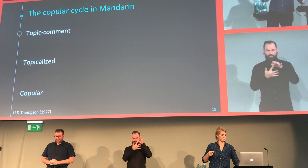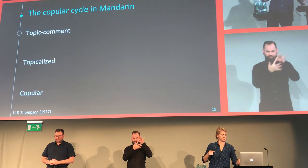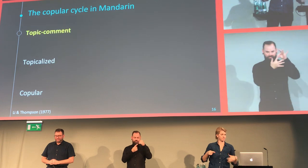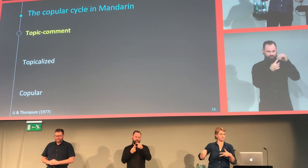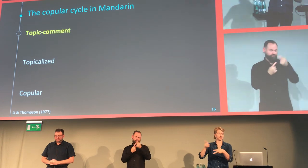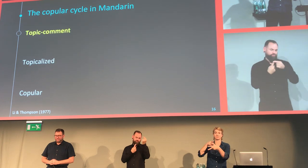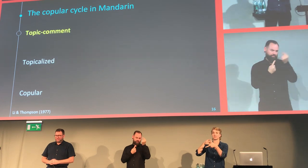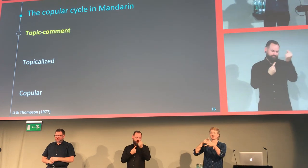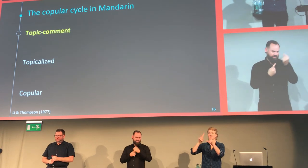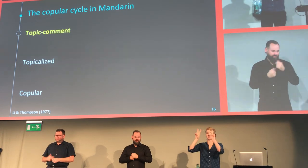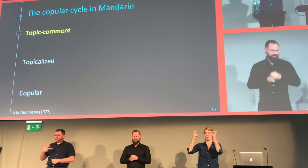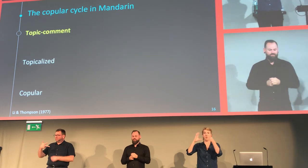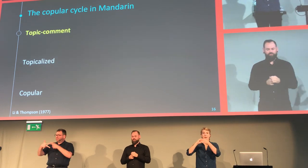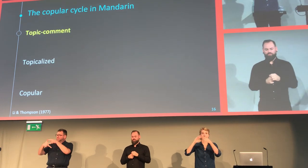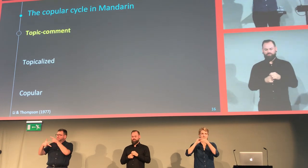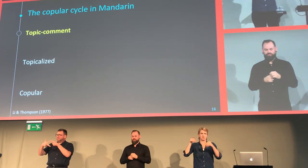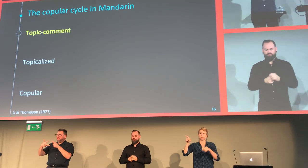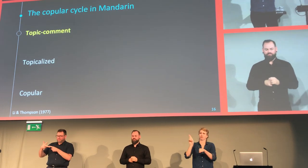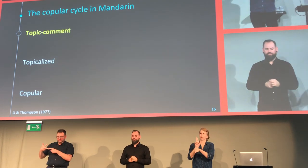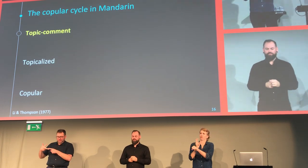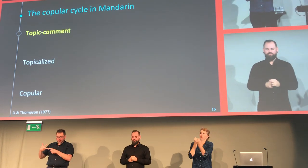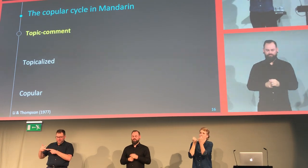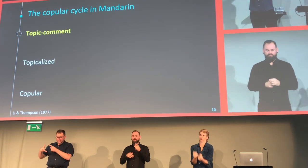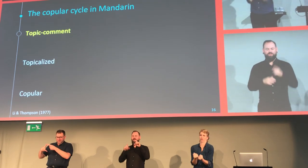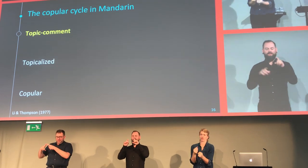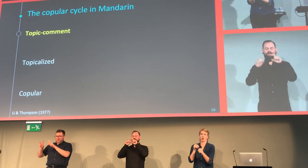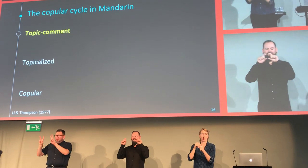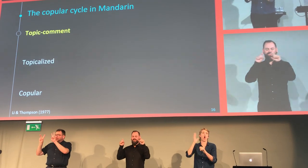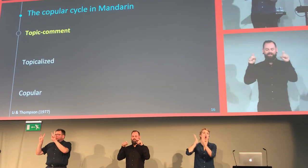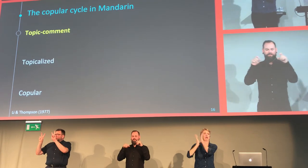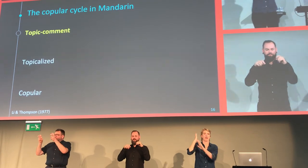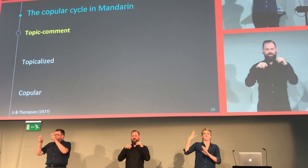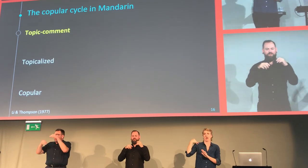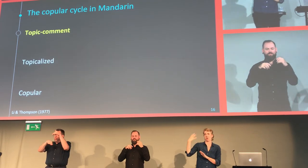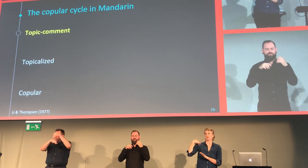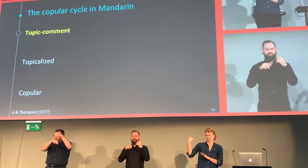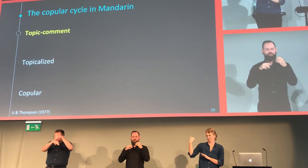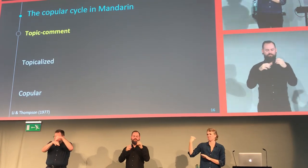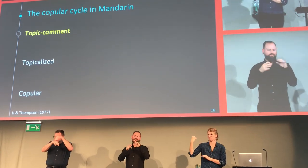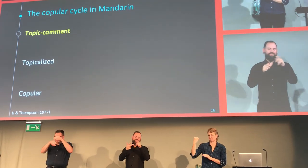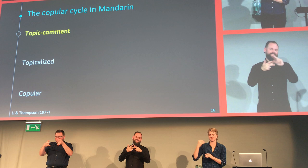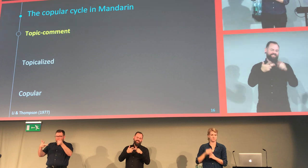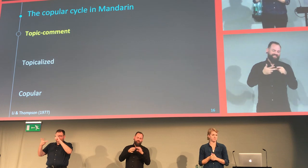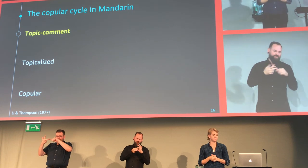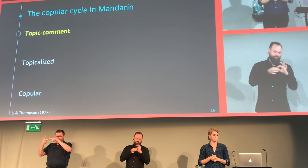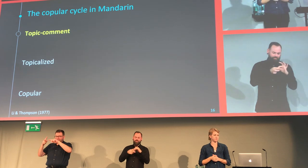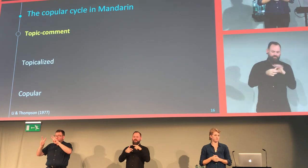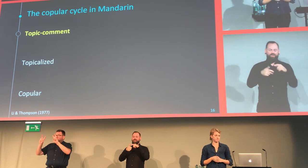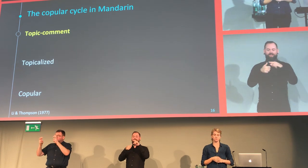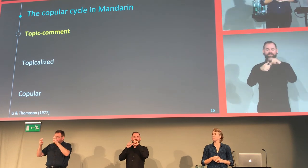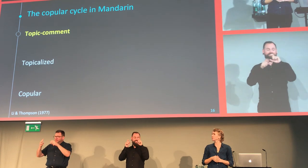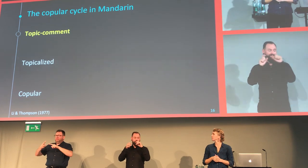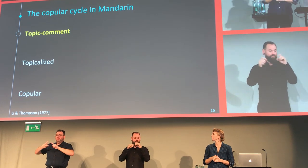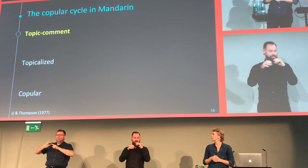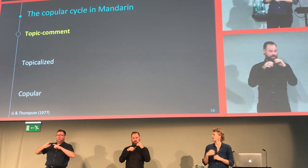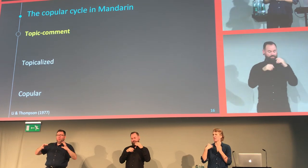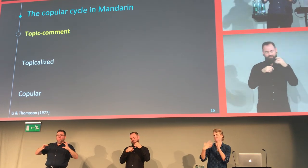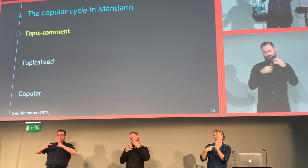Let's look at the first one. And the topic-comment structure is used predominantly in archaic Mandarin.